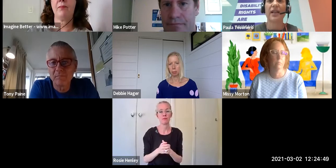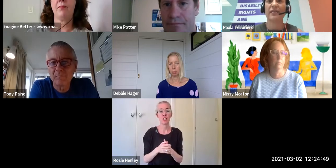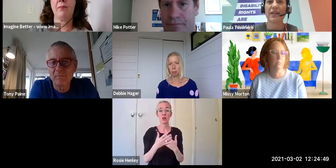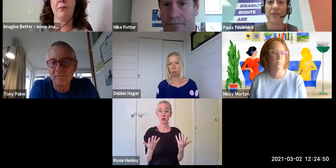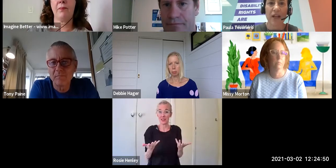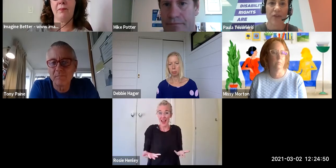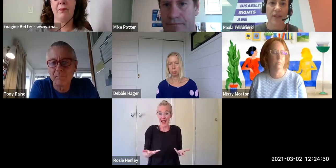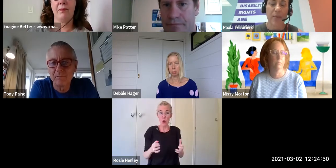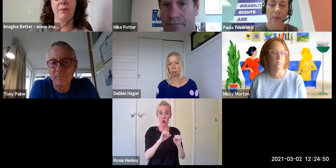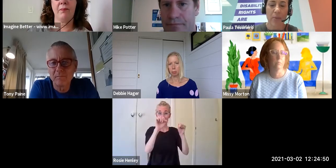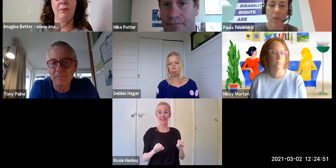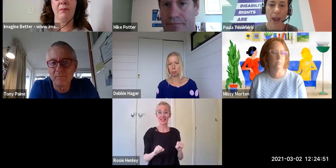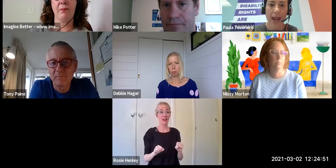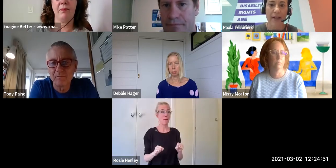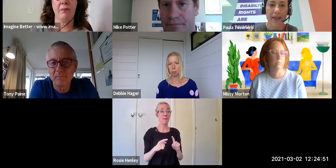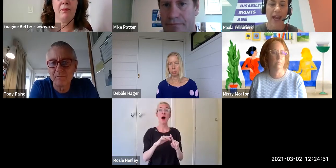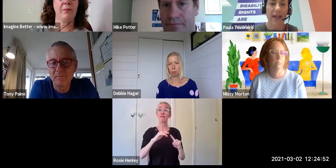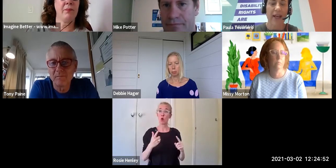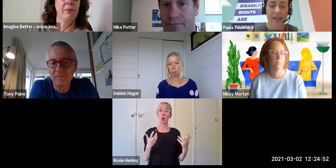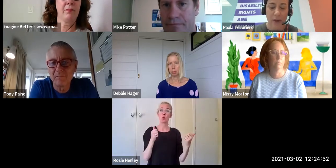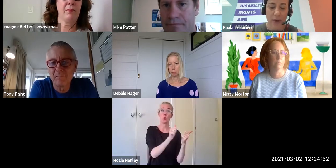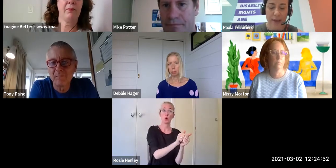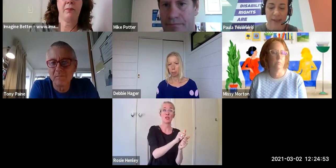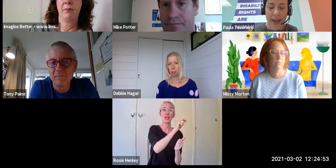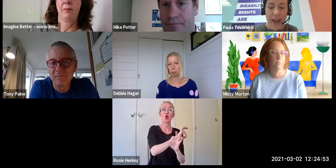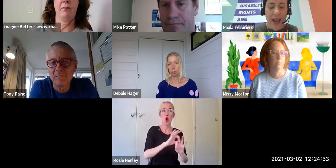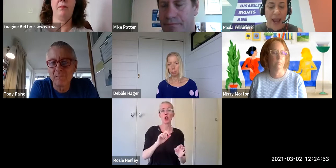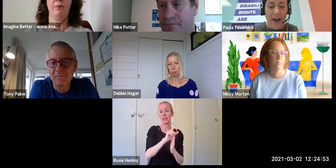that devalue disabled people and can exclude us.